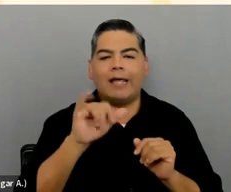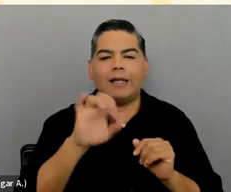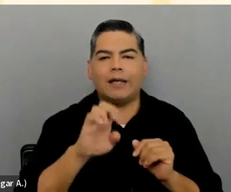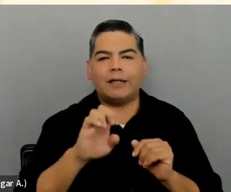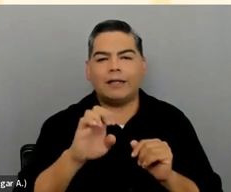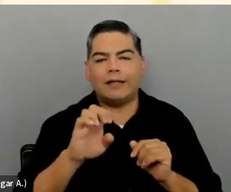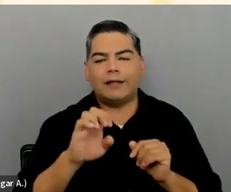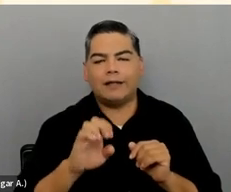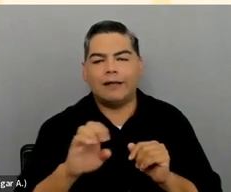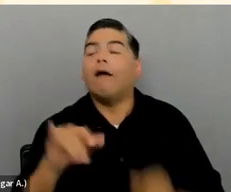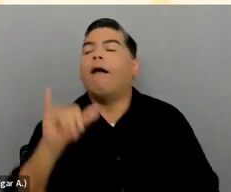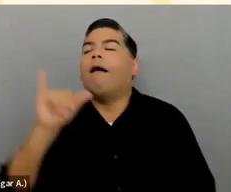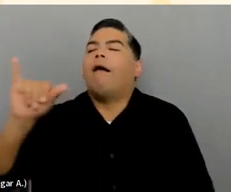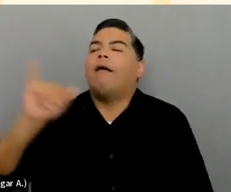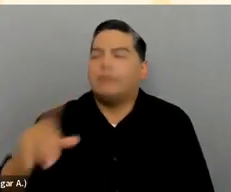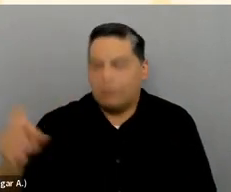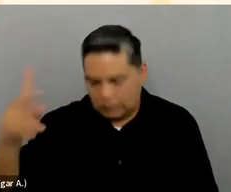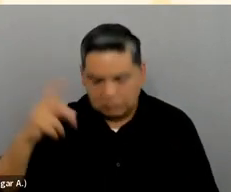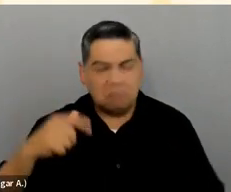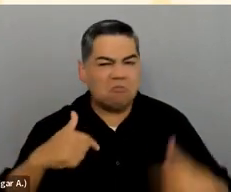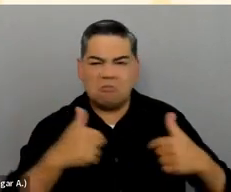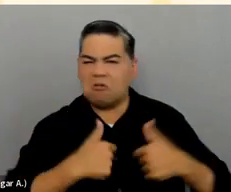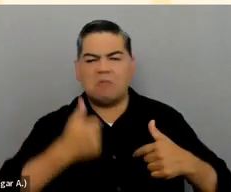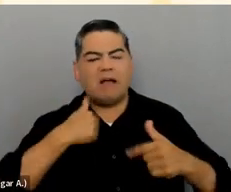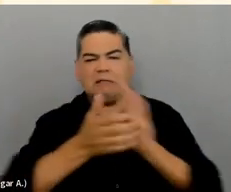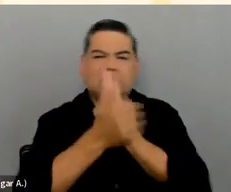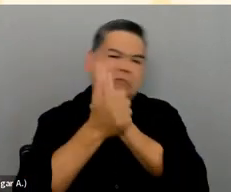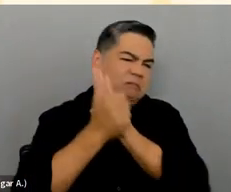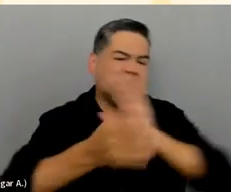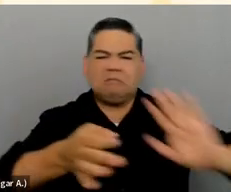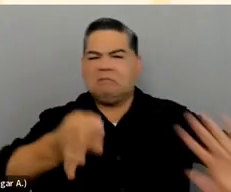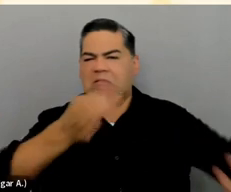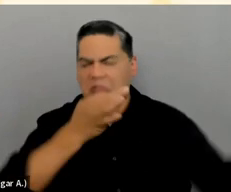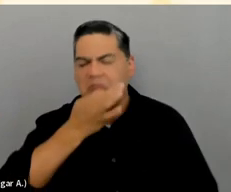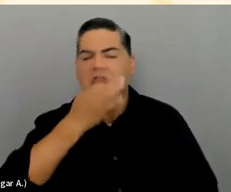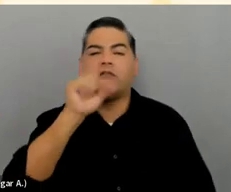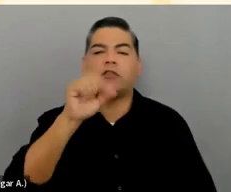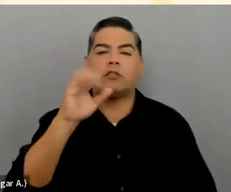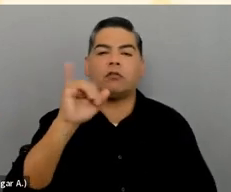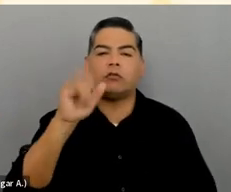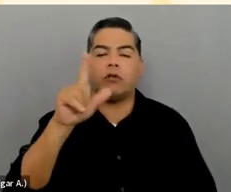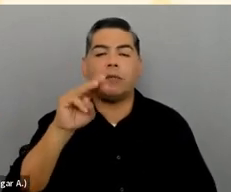so I am not a social-media expert, guru, or user for that matter. [chuckles] So not my area of expertise.